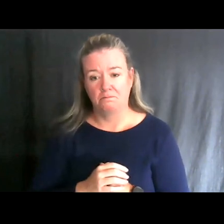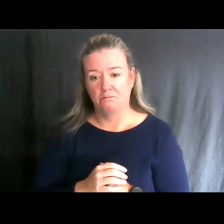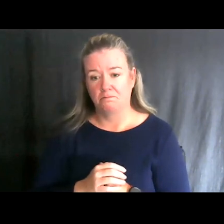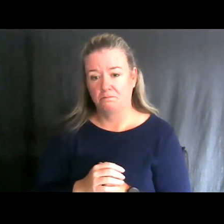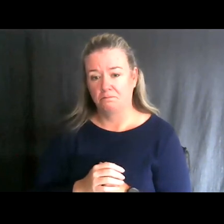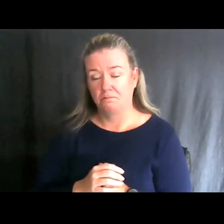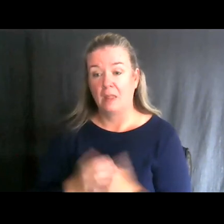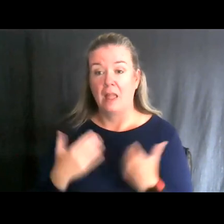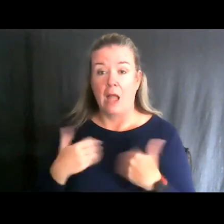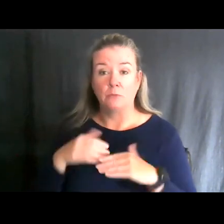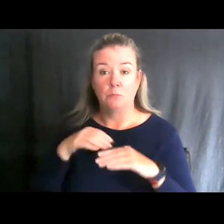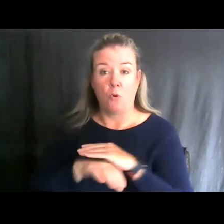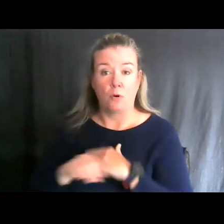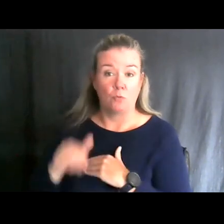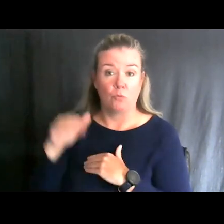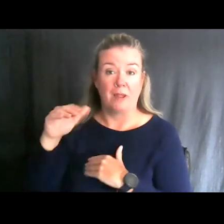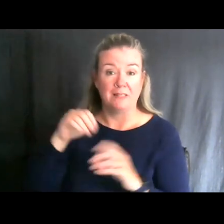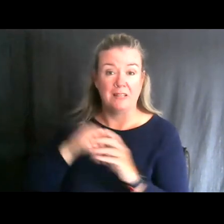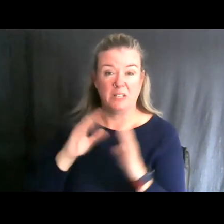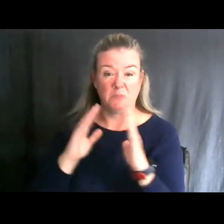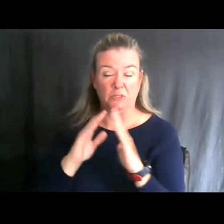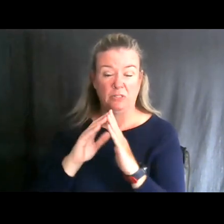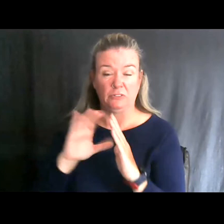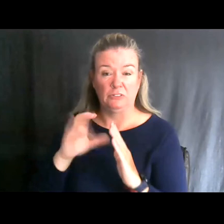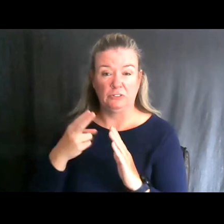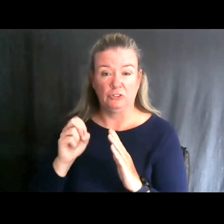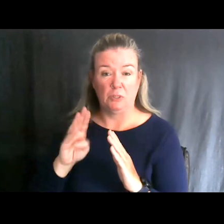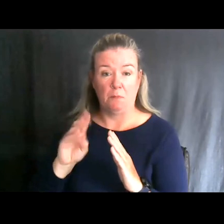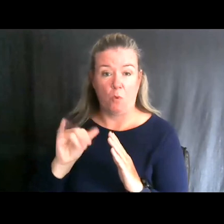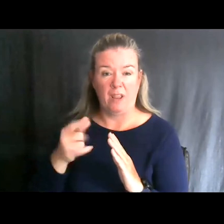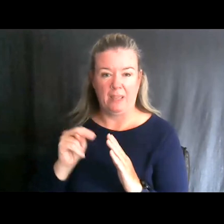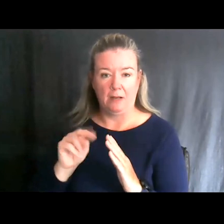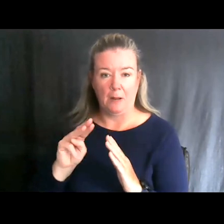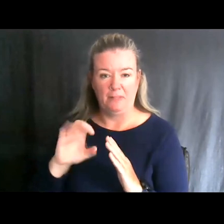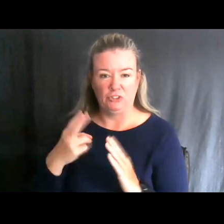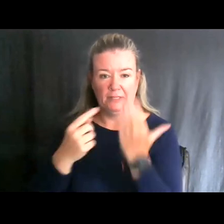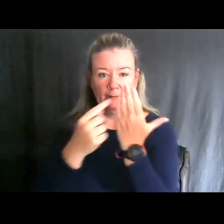I was born and raised in the small town of Chebogyan, Michigan up near Mackinaw City,